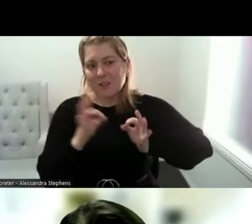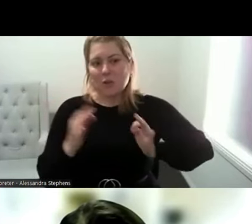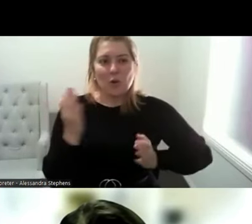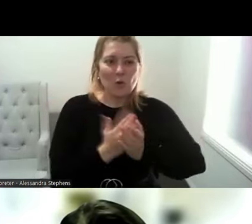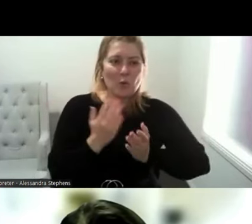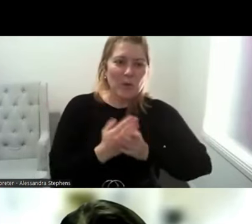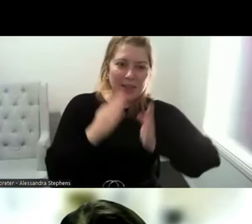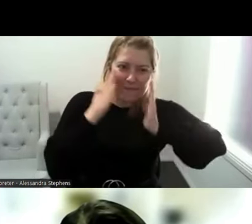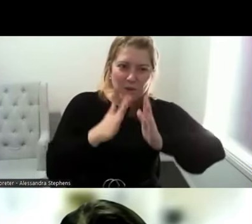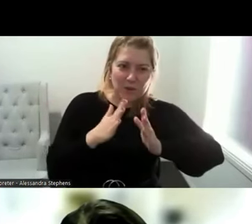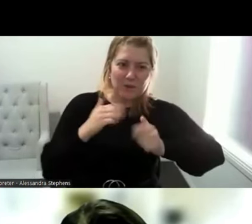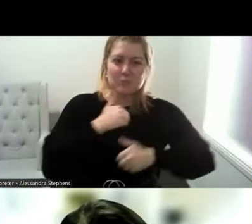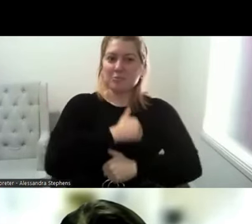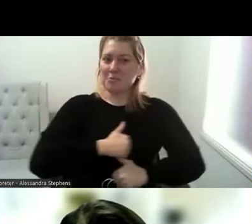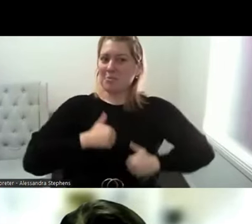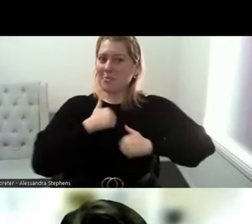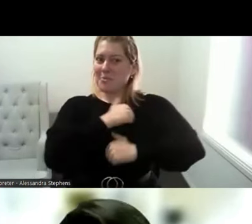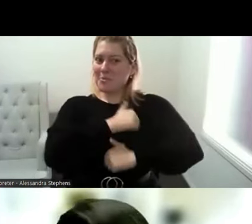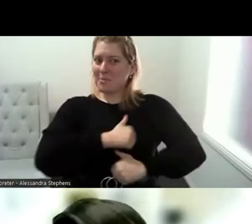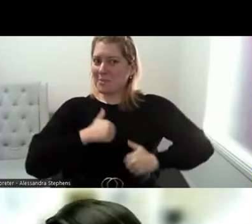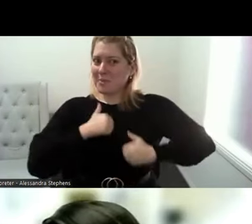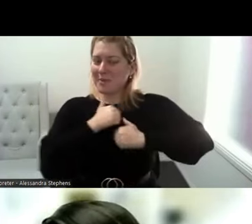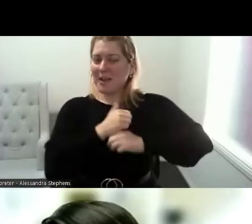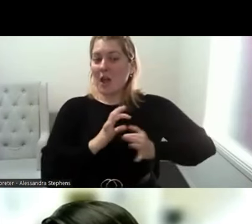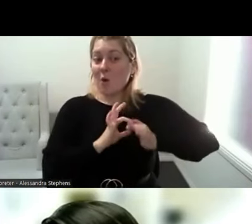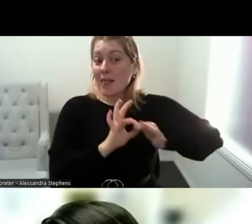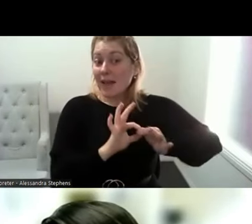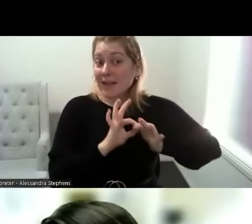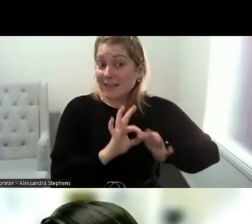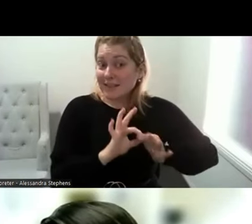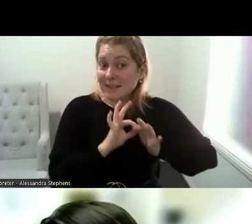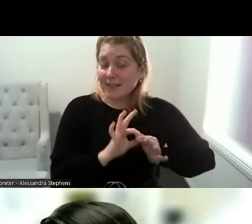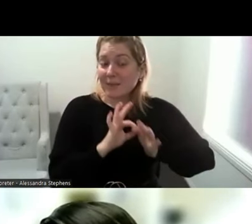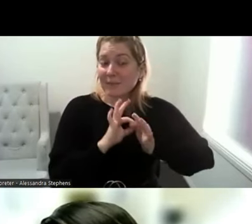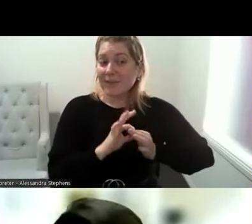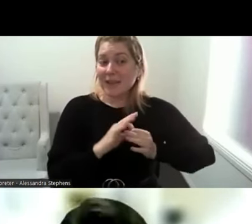section pleasure. Consent relationships and overall mental health and wellbeing.